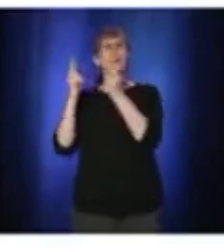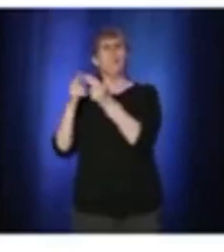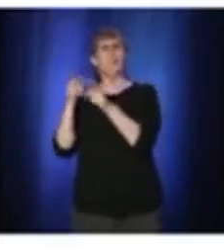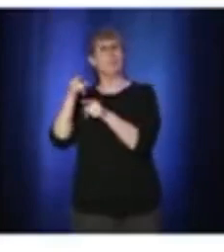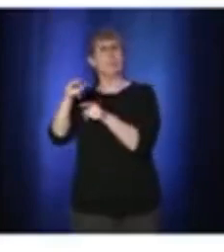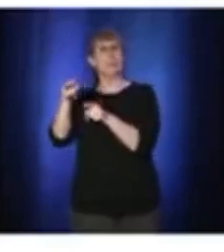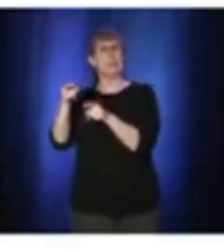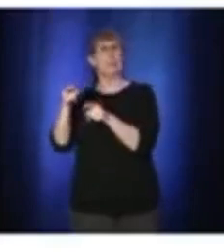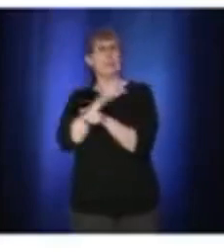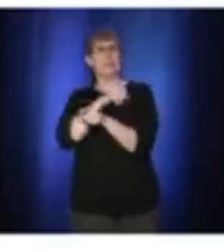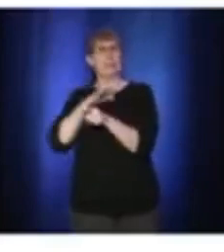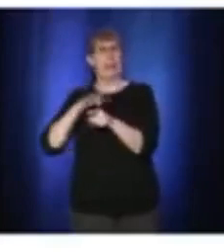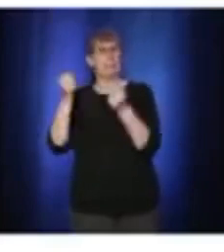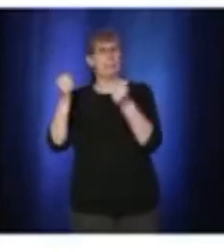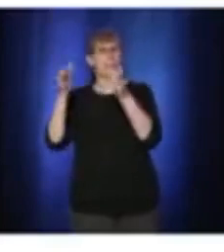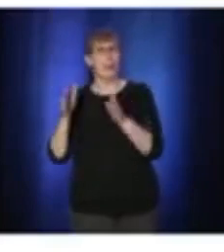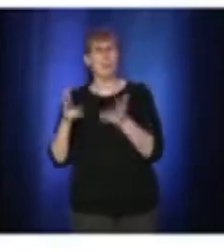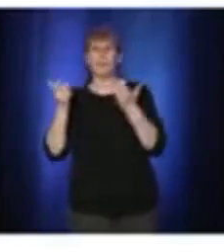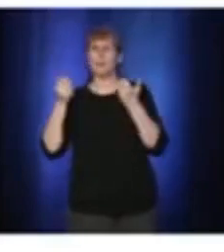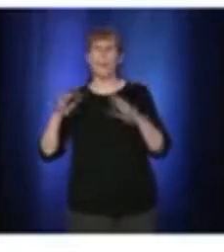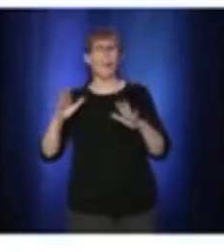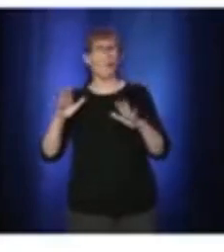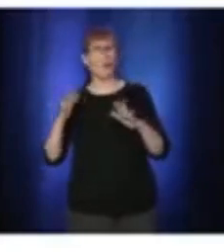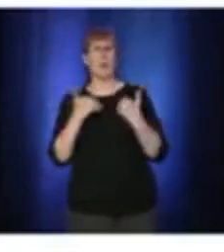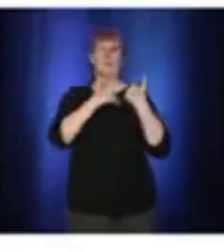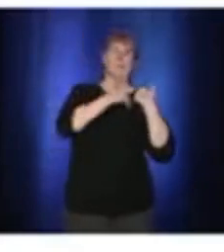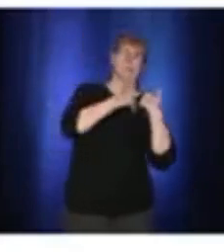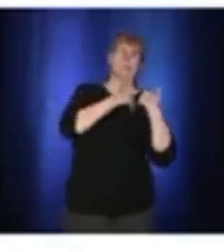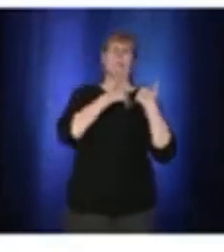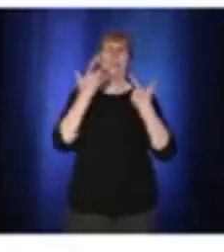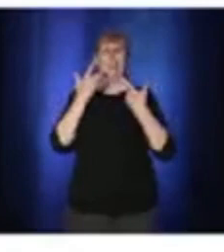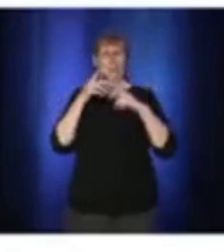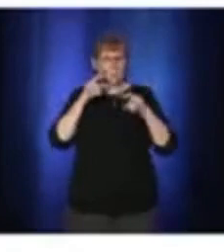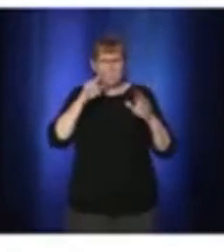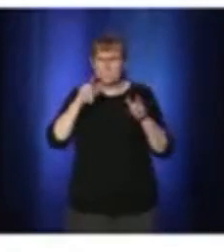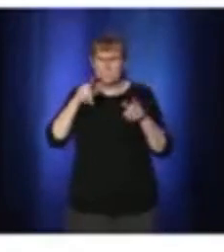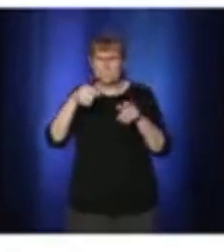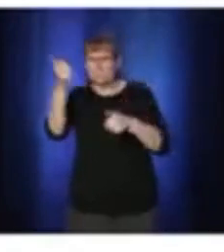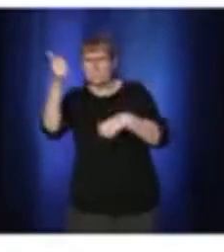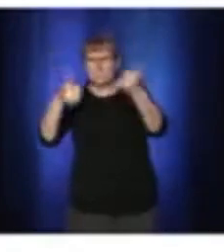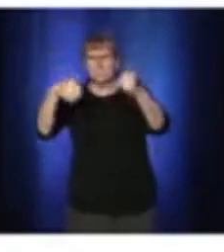drivers have to enforce it. So how exactly will the new law be enforced?